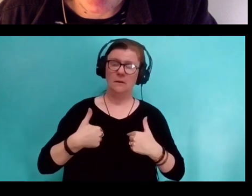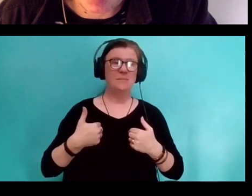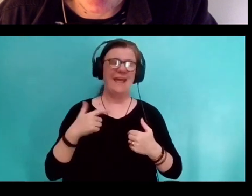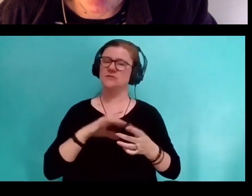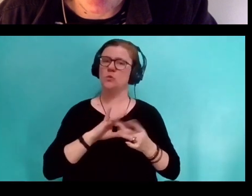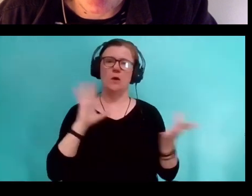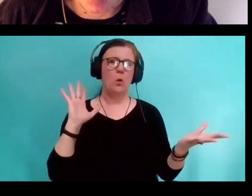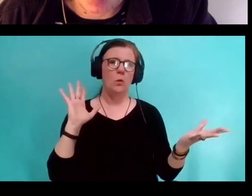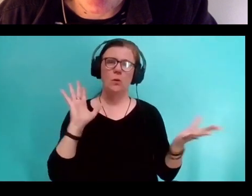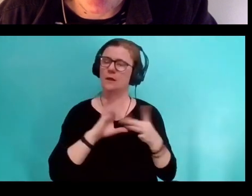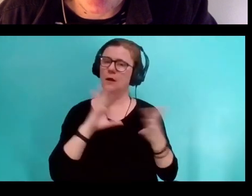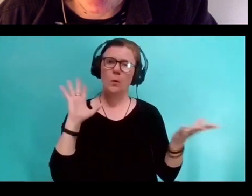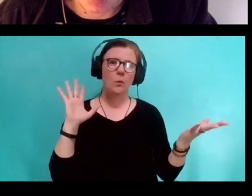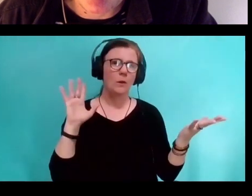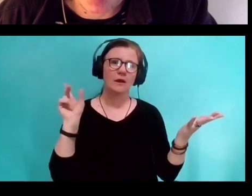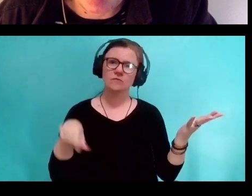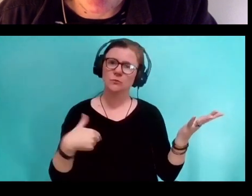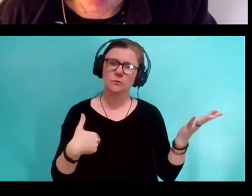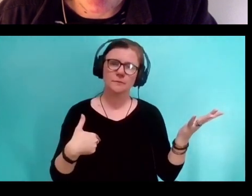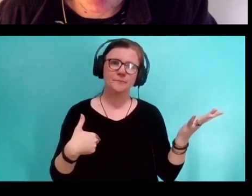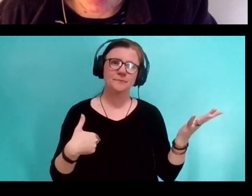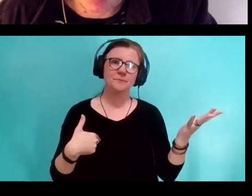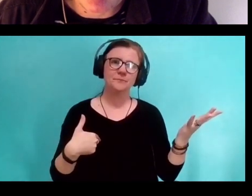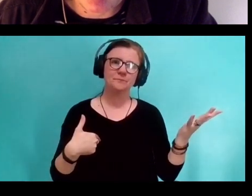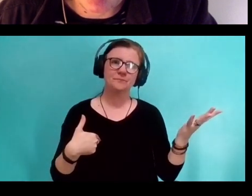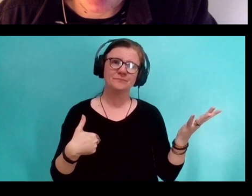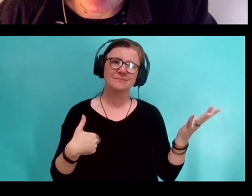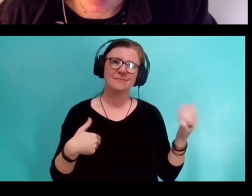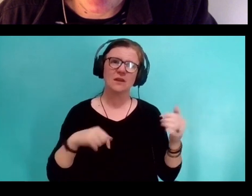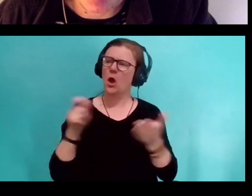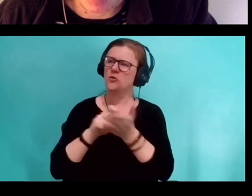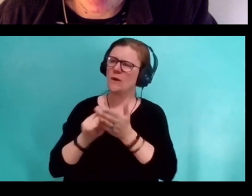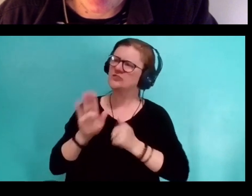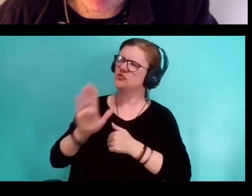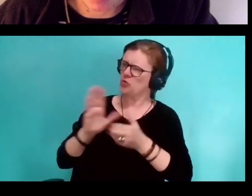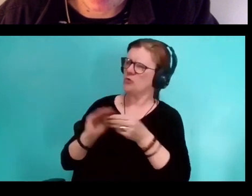Because, I would have other writers say, "but it's your story. Tell whatever you want."